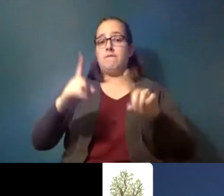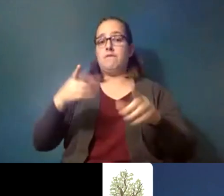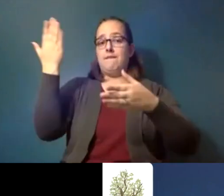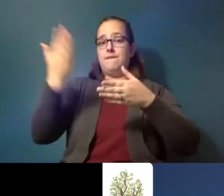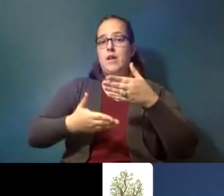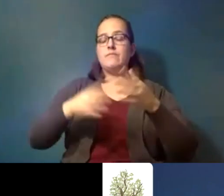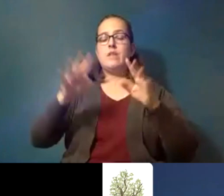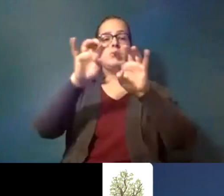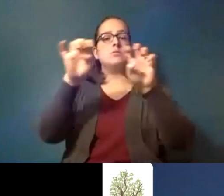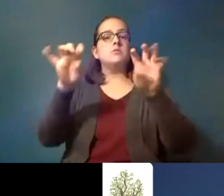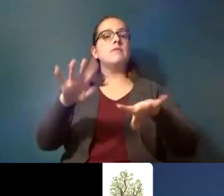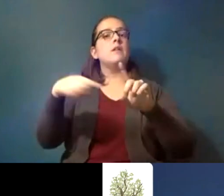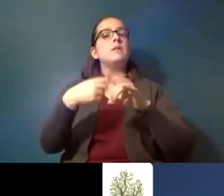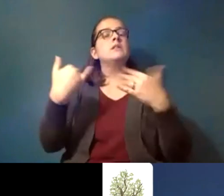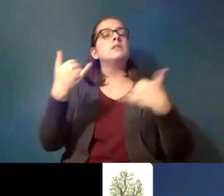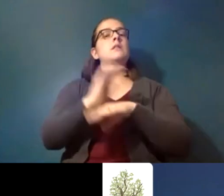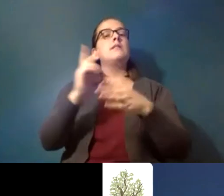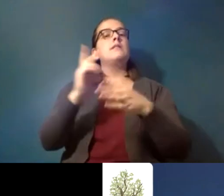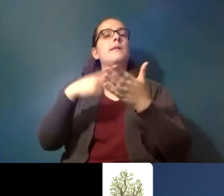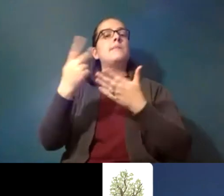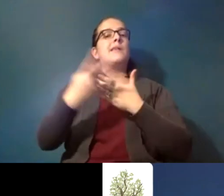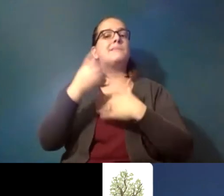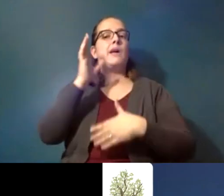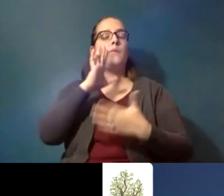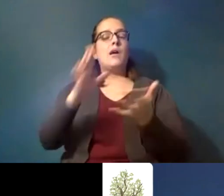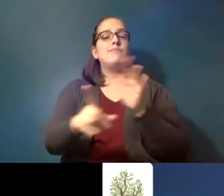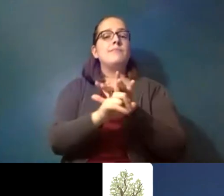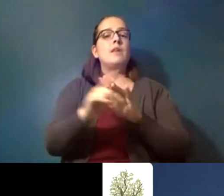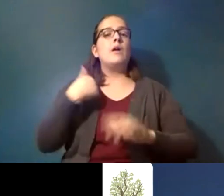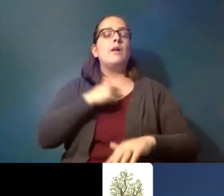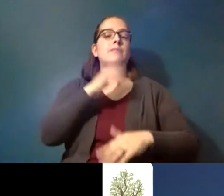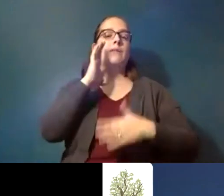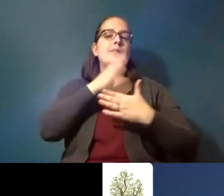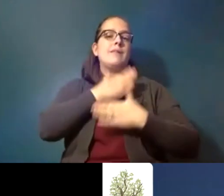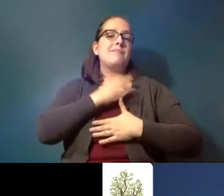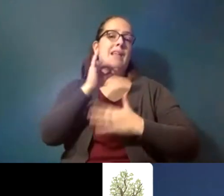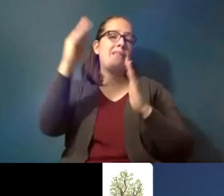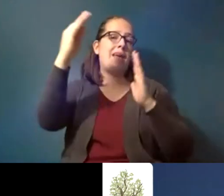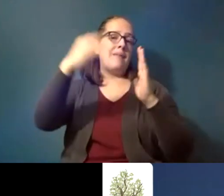tonight's program will appear and we'd appreciate it if you could fill it out and it will only take